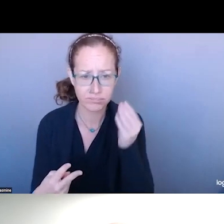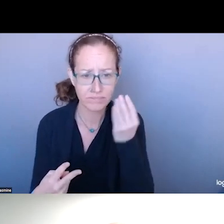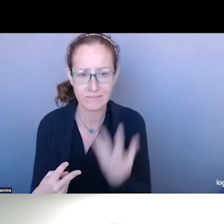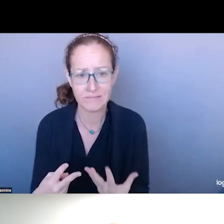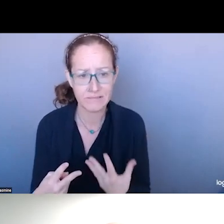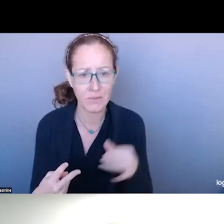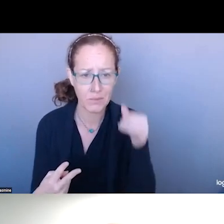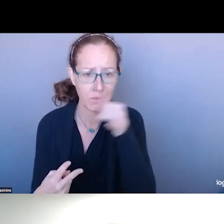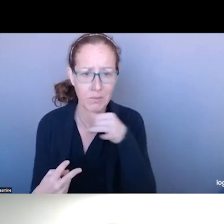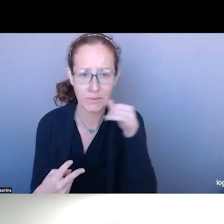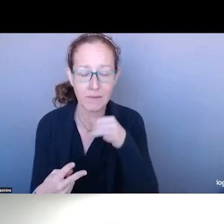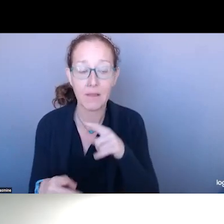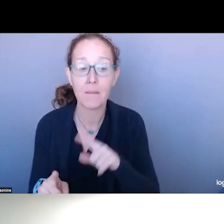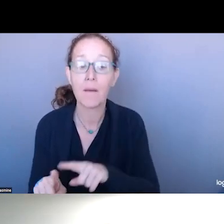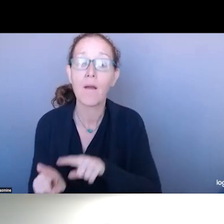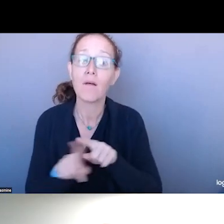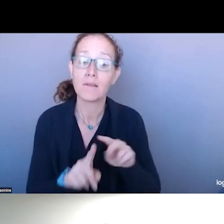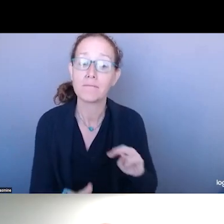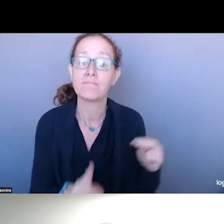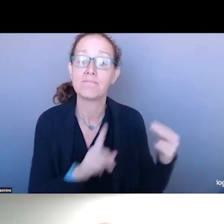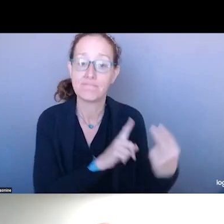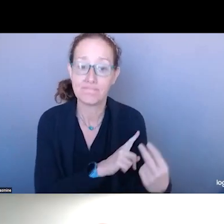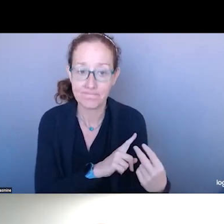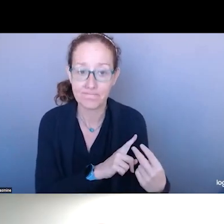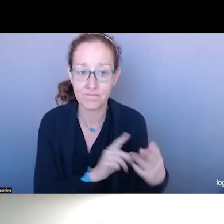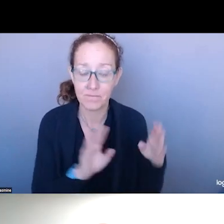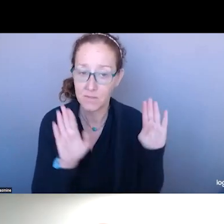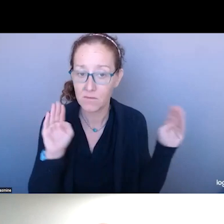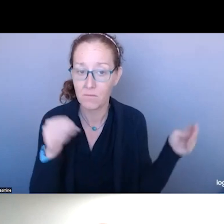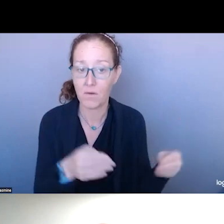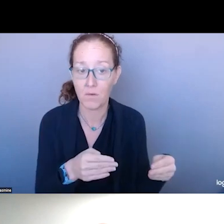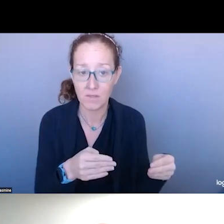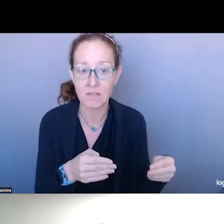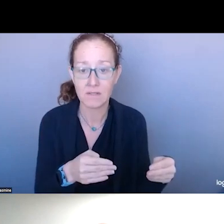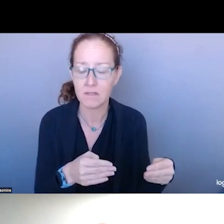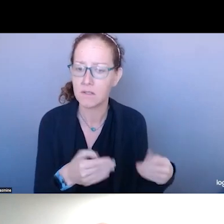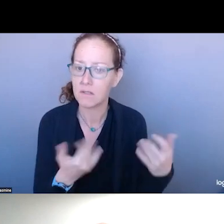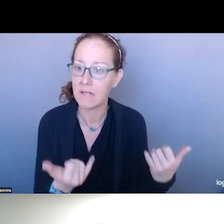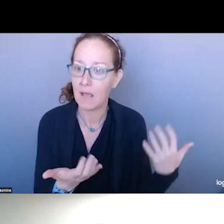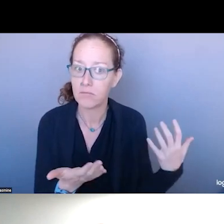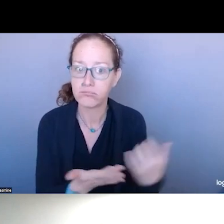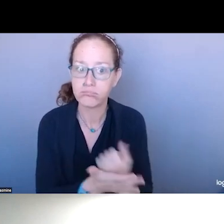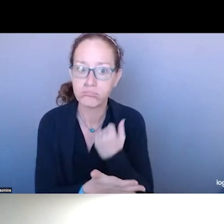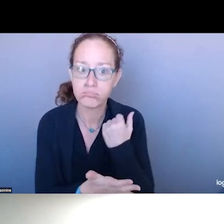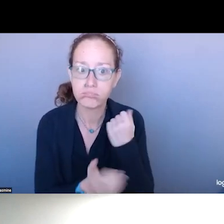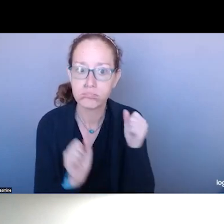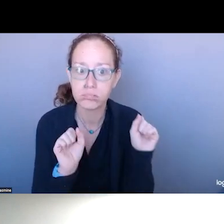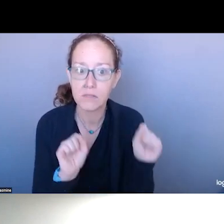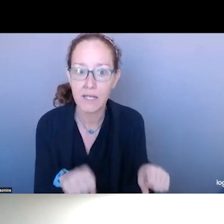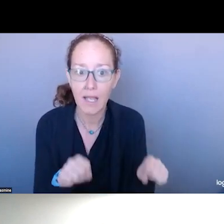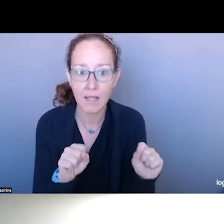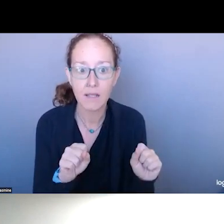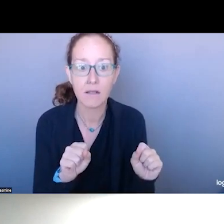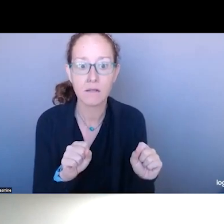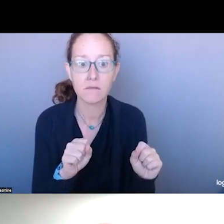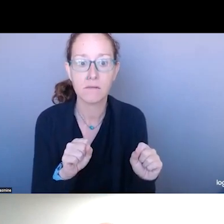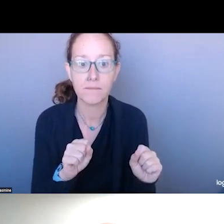TO BE FOCUSING ON IS THE OPPORTUNITY THAT WE HAVE NOW IN CRISIS